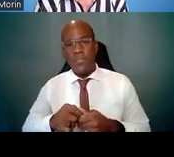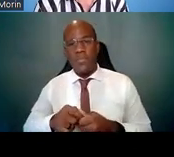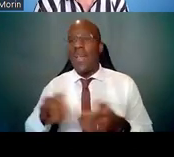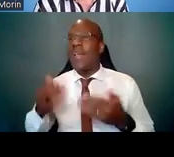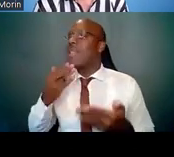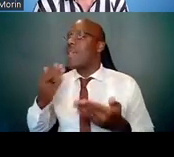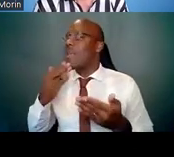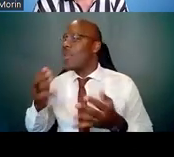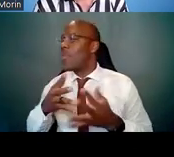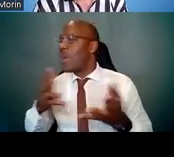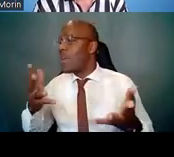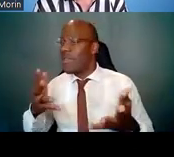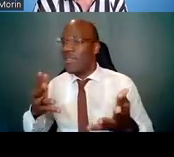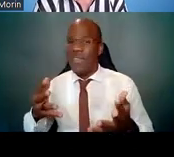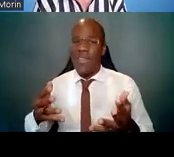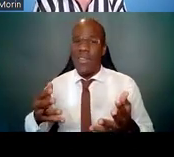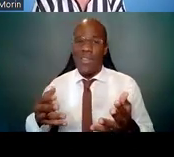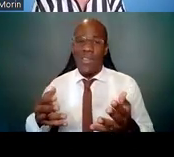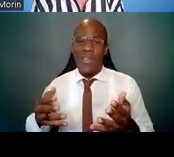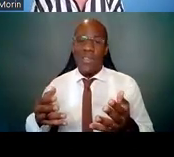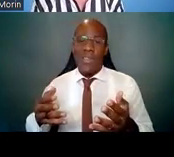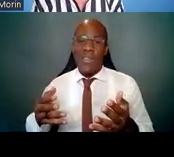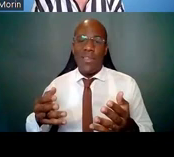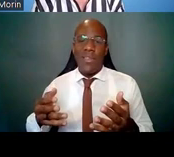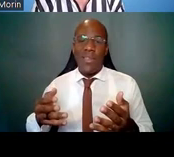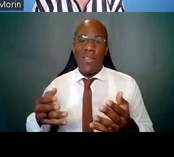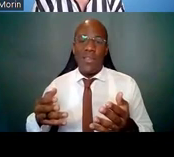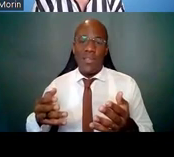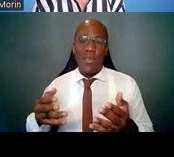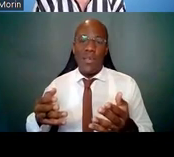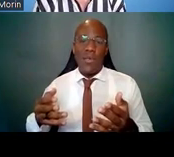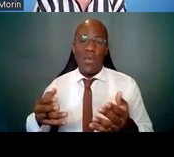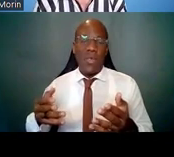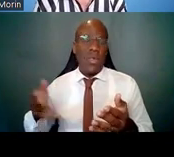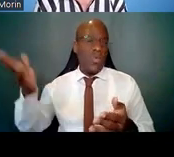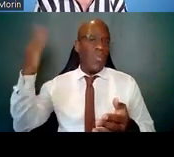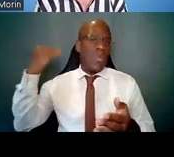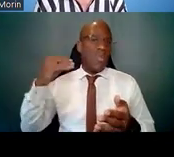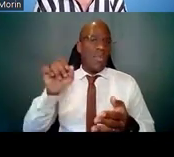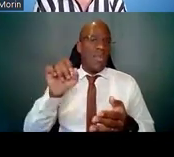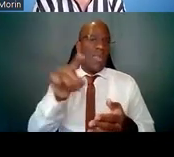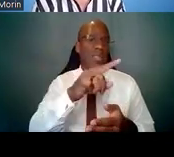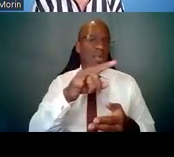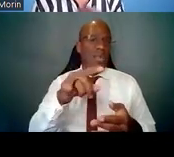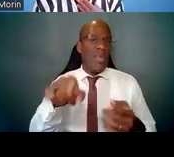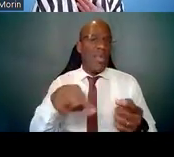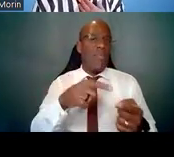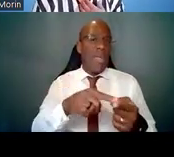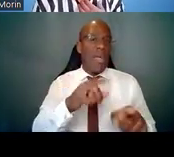So from our question on how would you describe the quality of your mentorship,